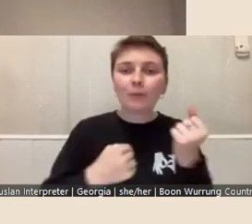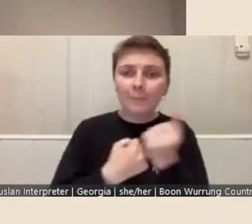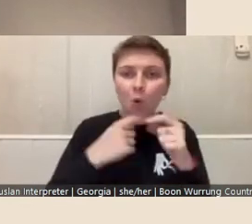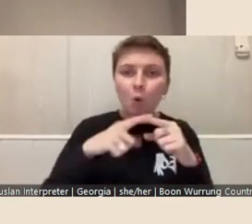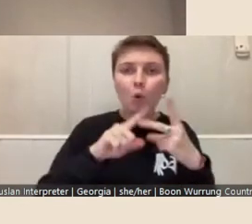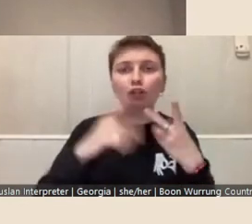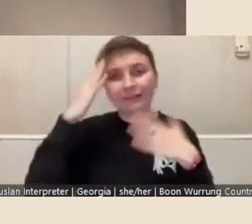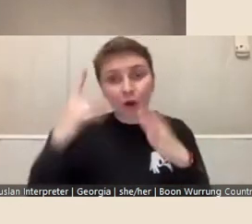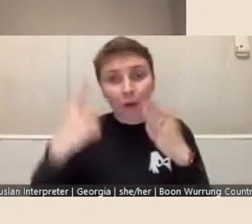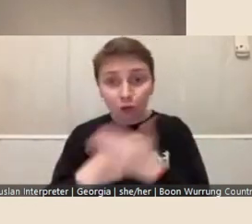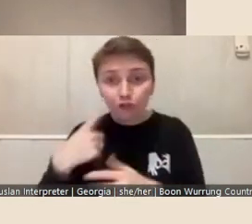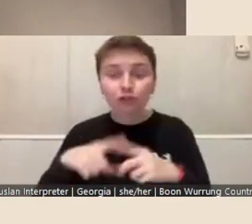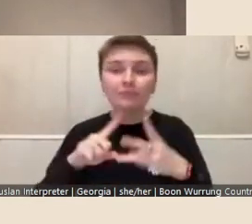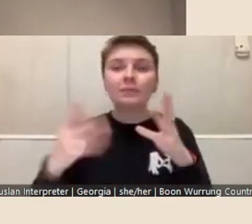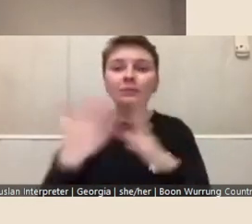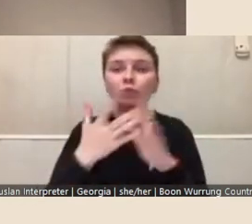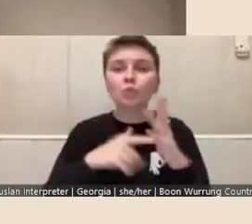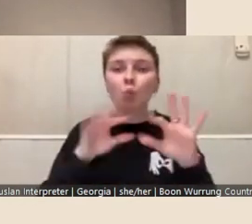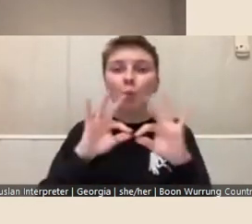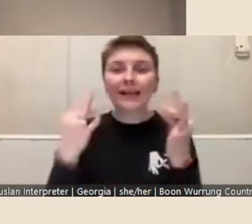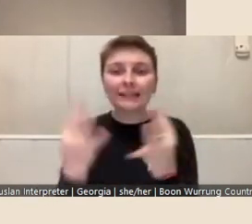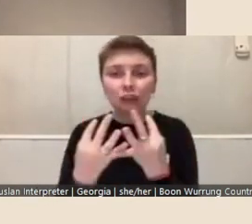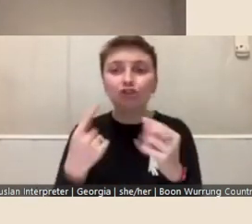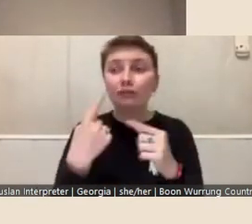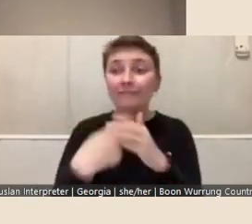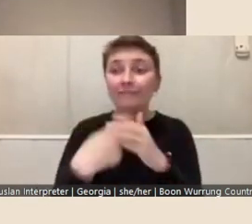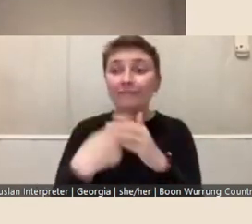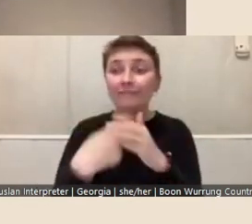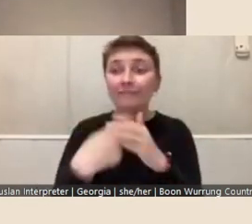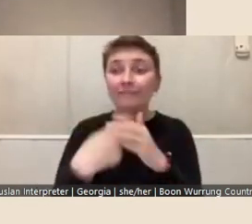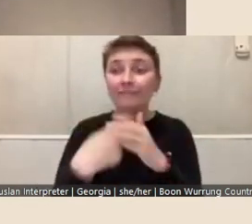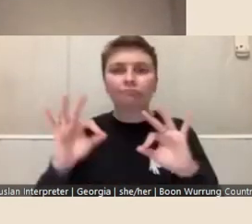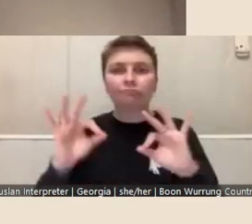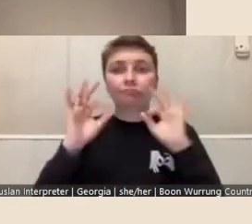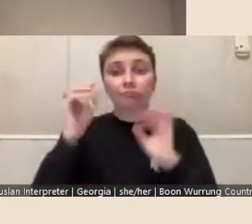organisations and individuals with specialist knowledge to support the artists to research,